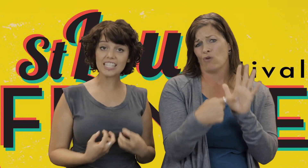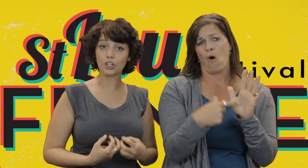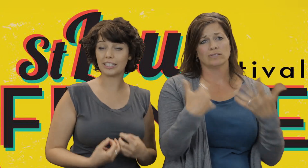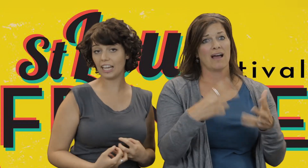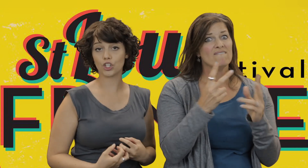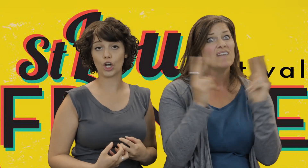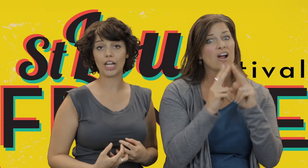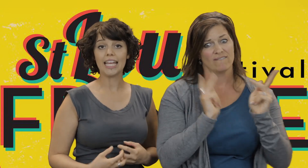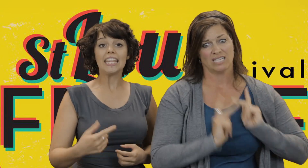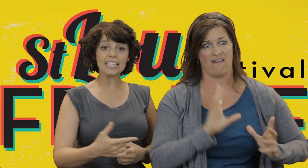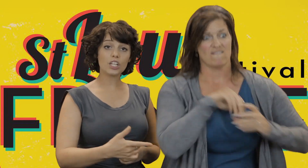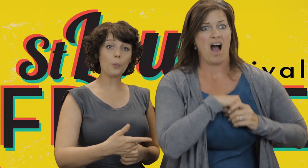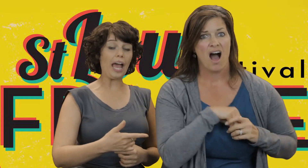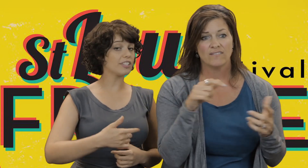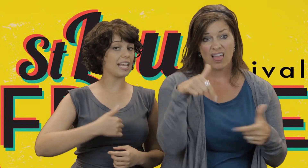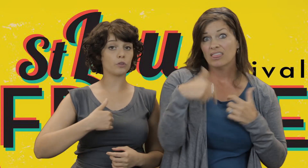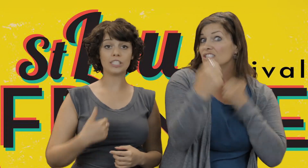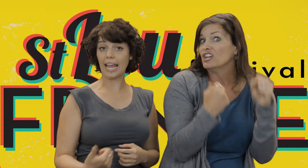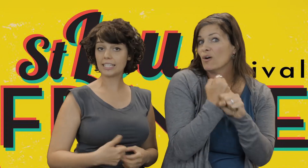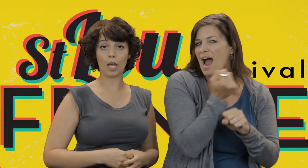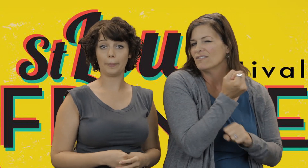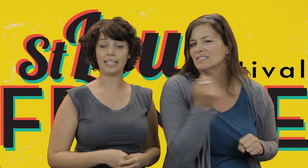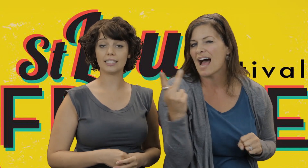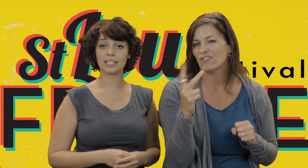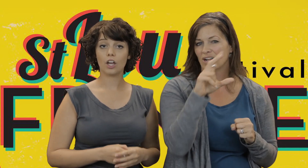physical in nature - this year, we have several dance companies,